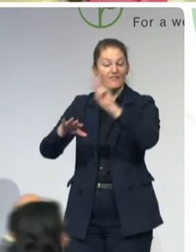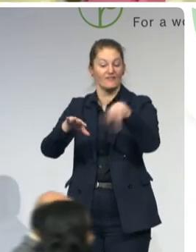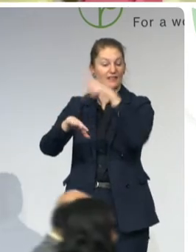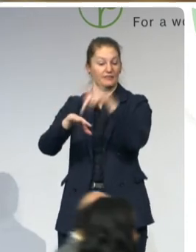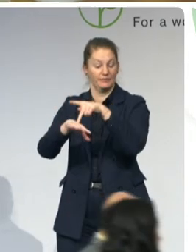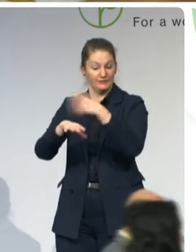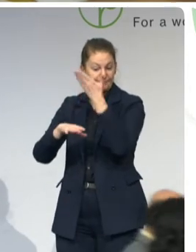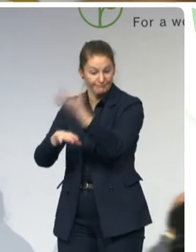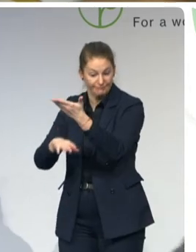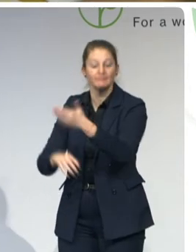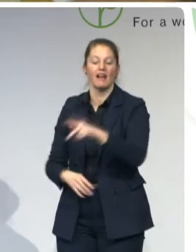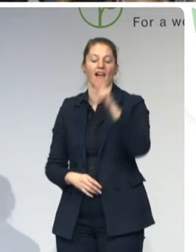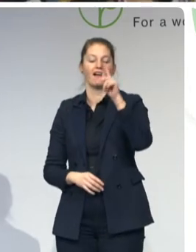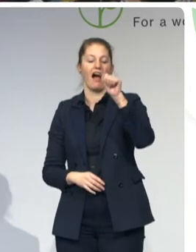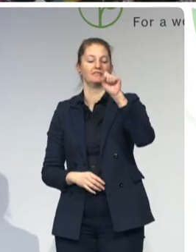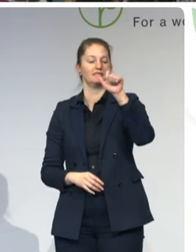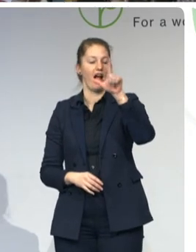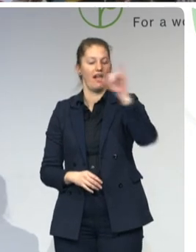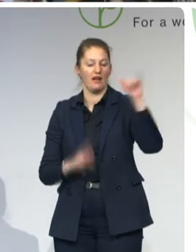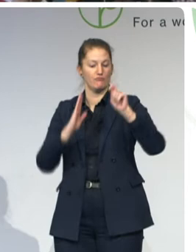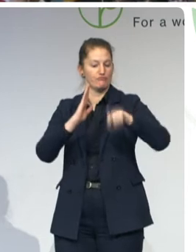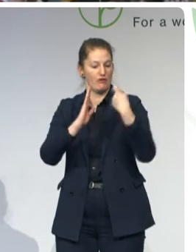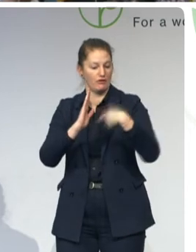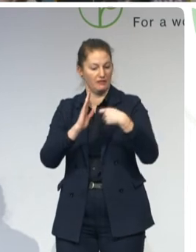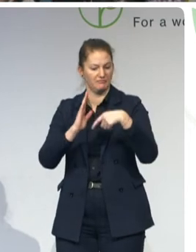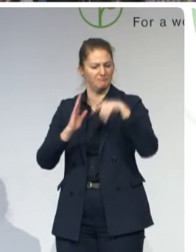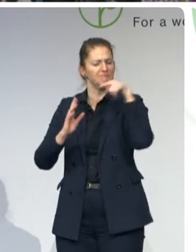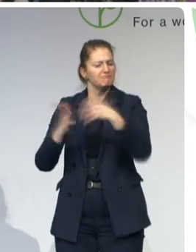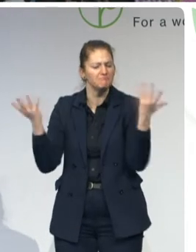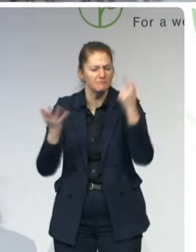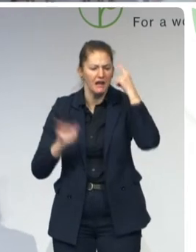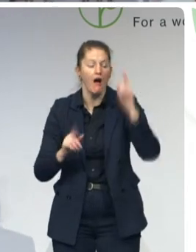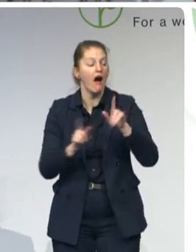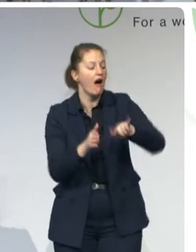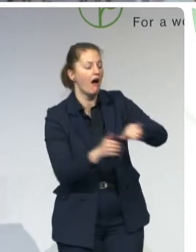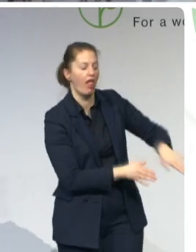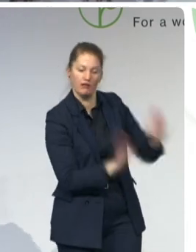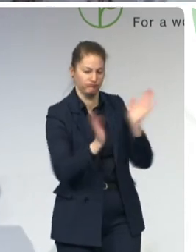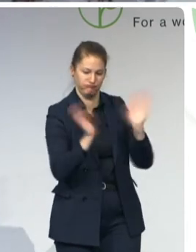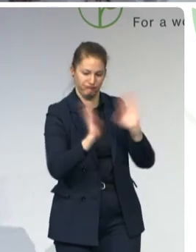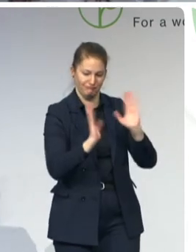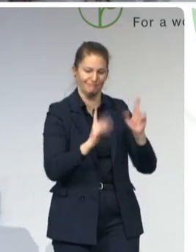behind and Filipino is an inclusive education program for children. It uses a range of methods such as